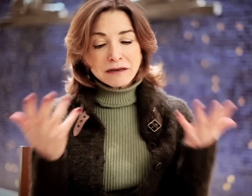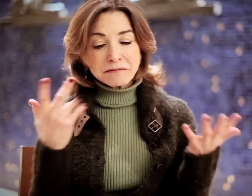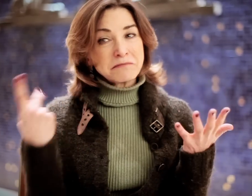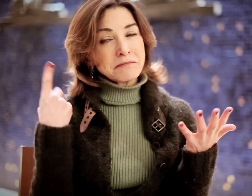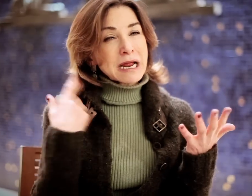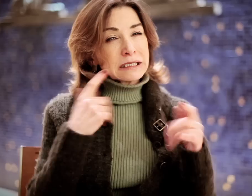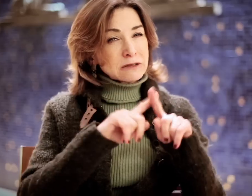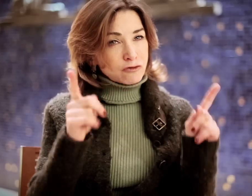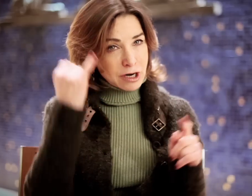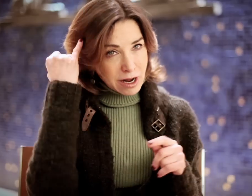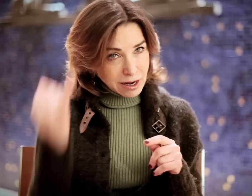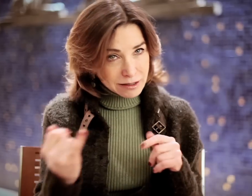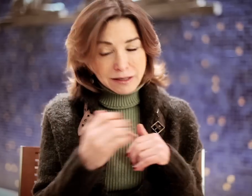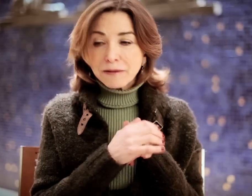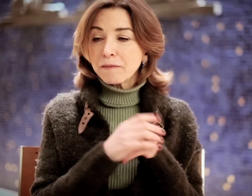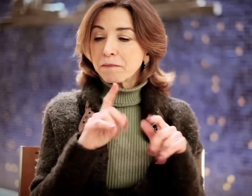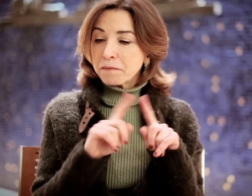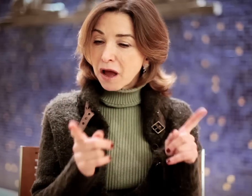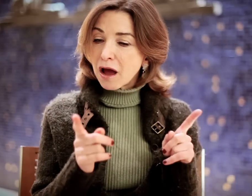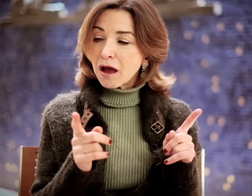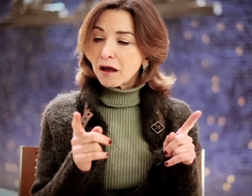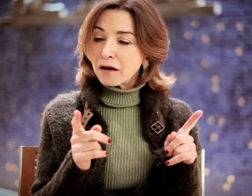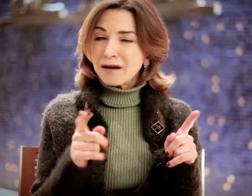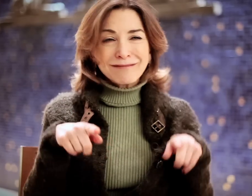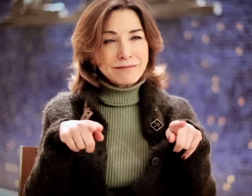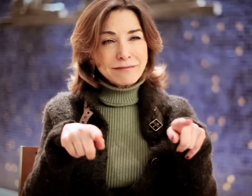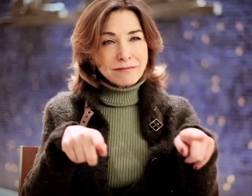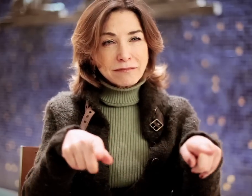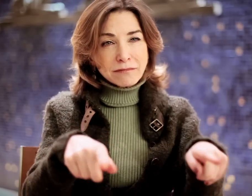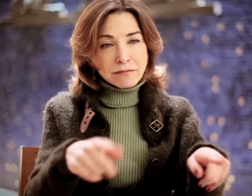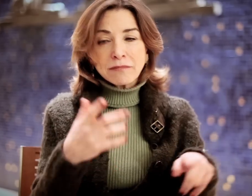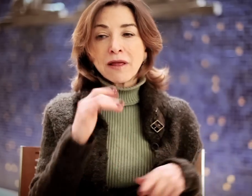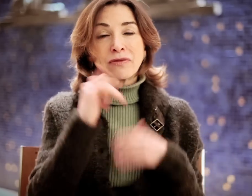...and we had different ideas. But they both worked beside each other.